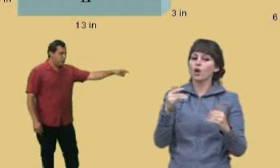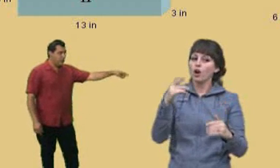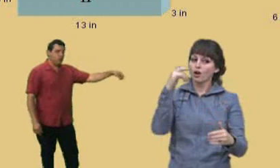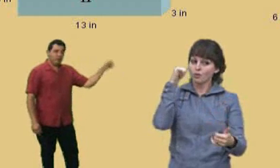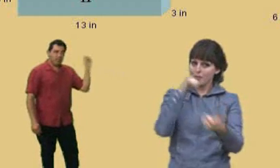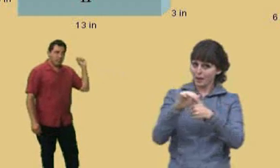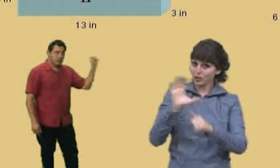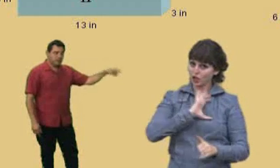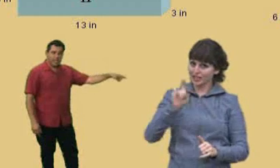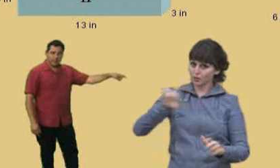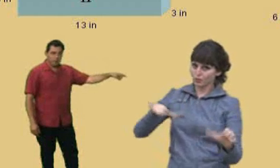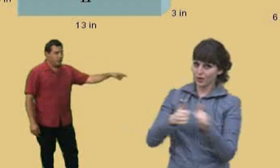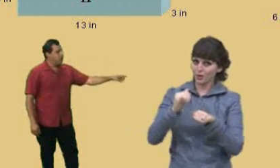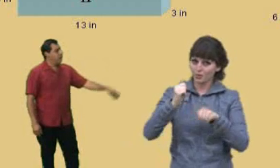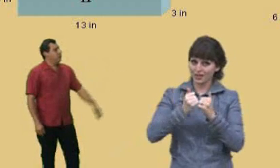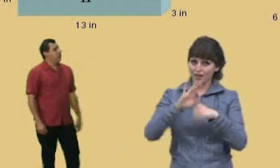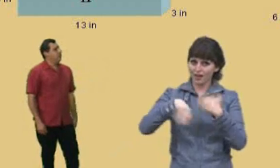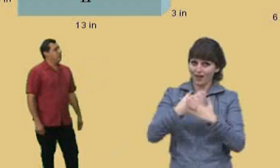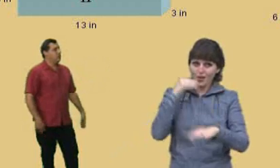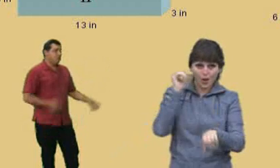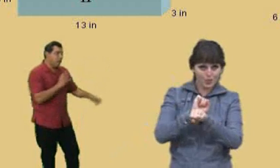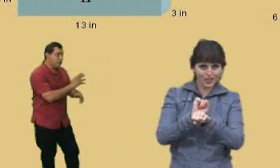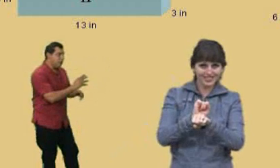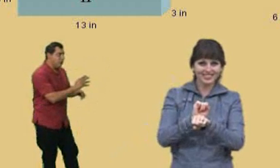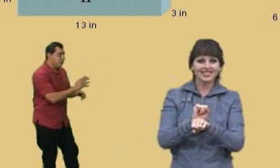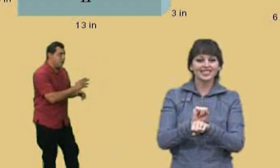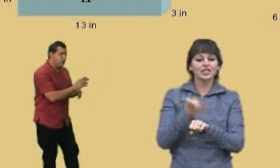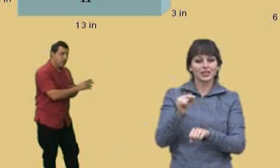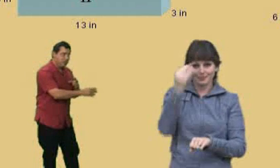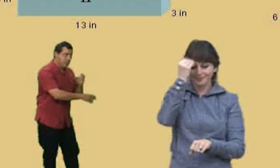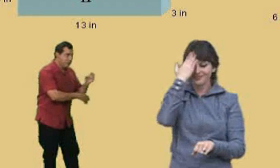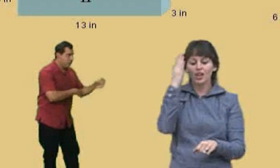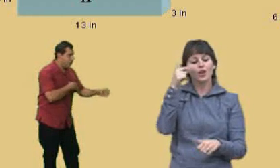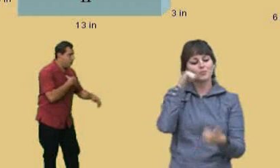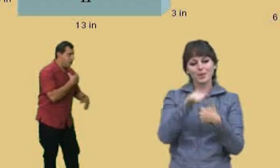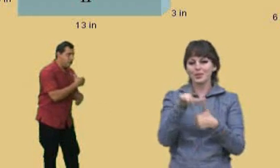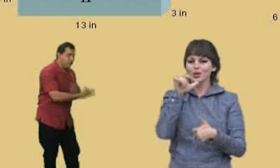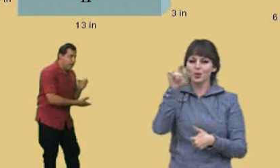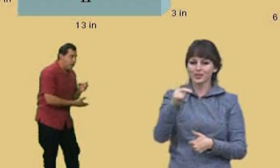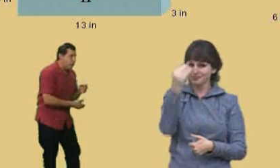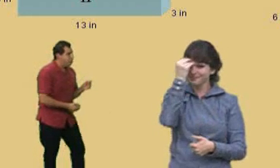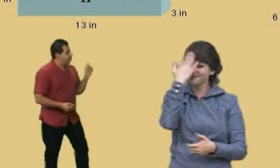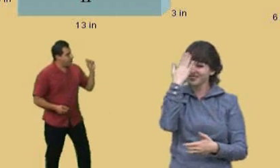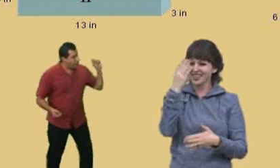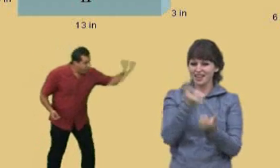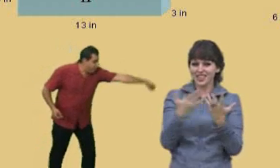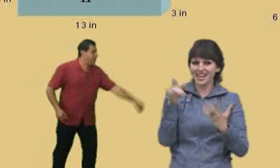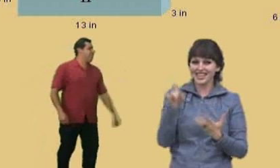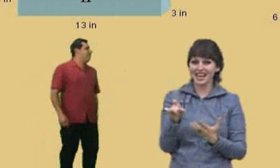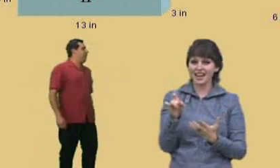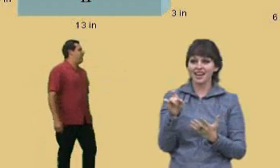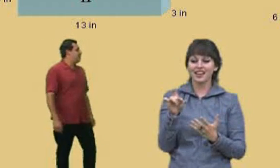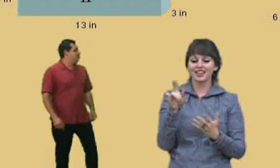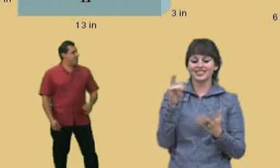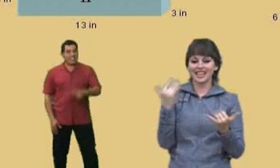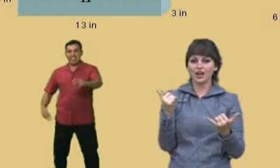You better get this stuff down. Now remember, you don't have to get this stuff down now. You can always come back and do it... Charlie: Here it comes...